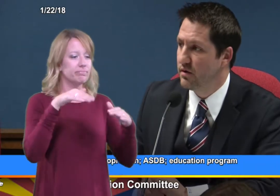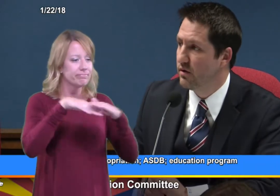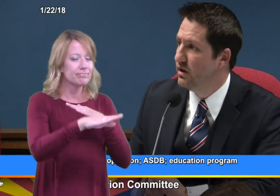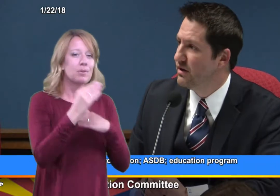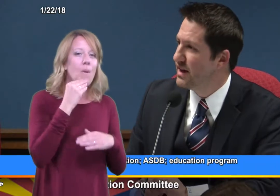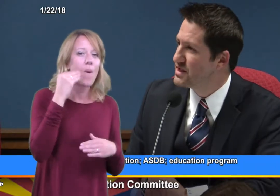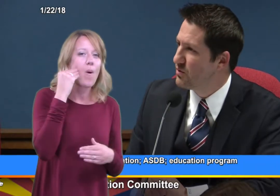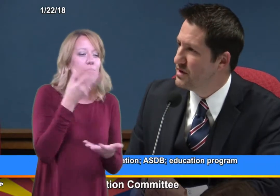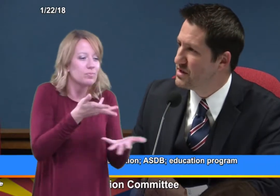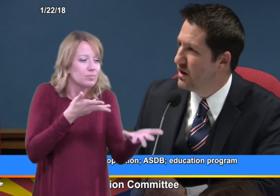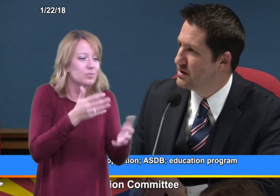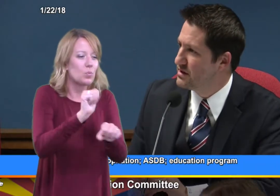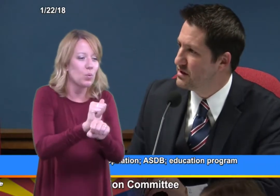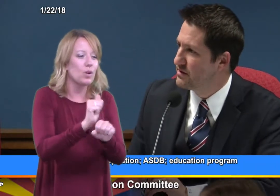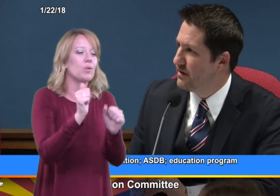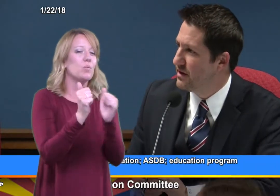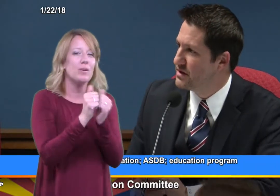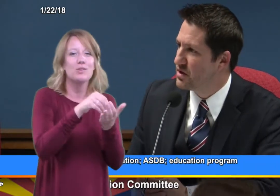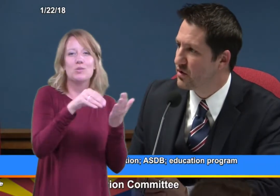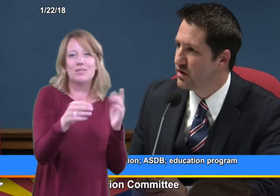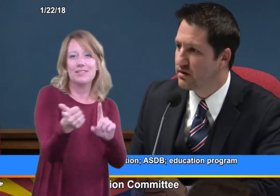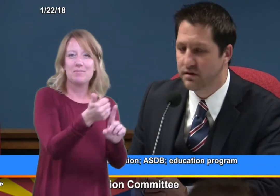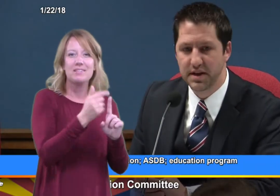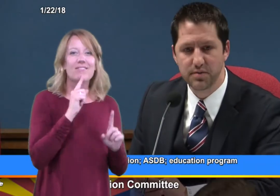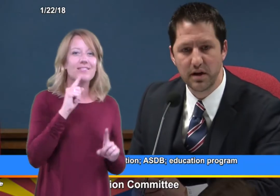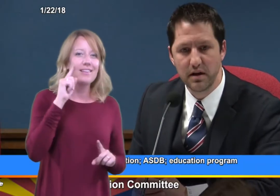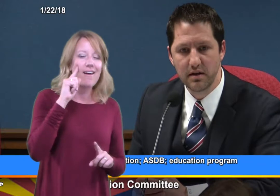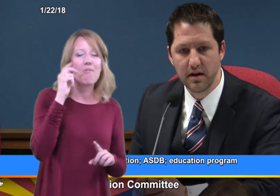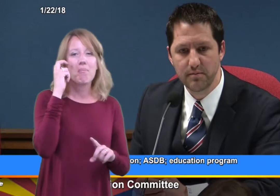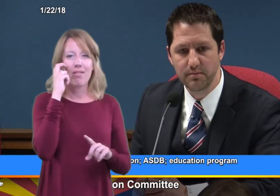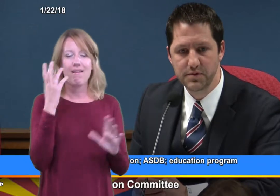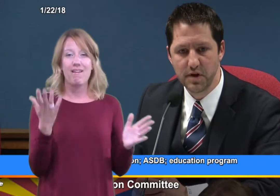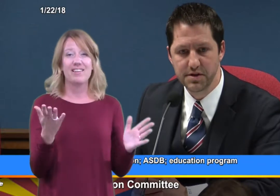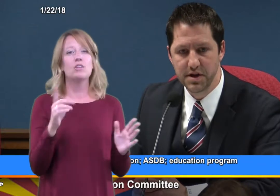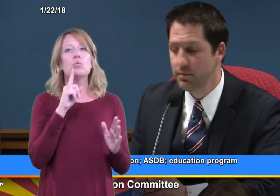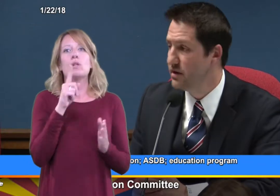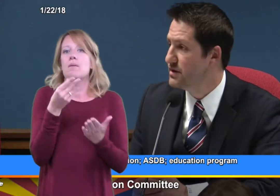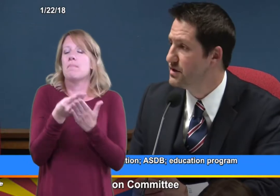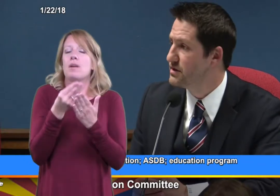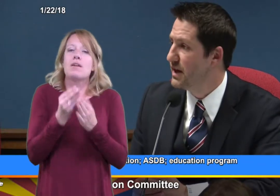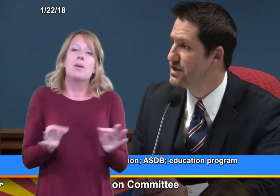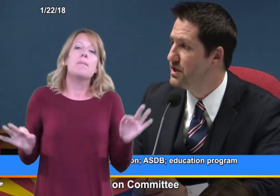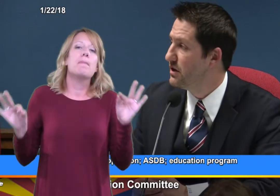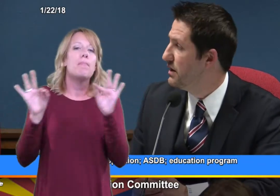And so that's the reason why this this funding is so critical. that's why I try to champion this since last year,